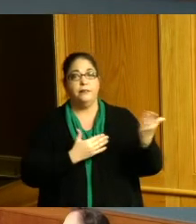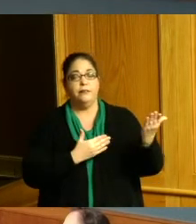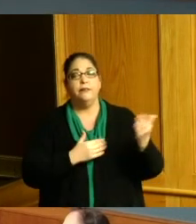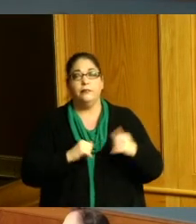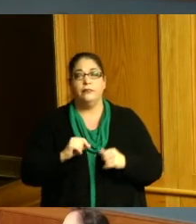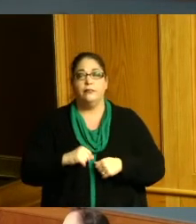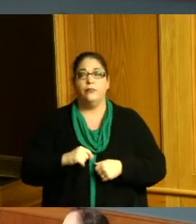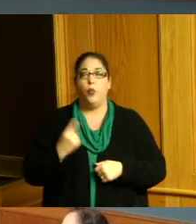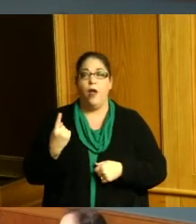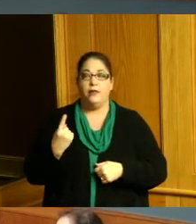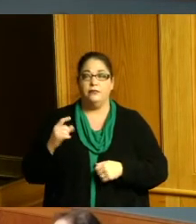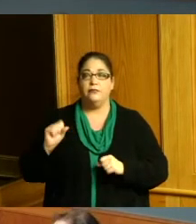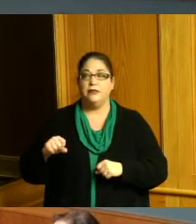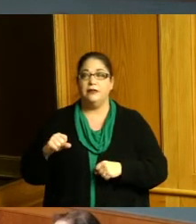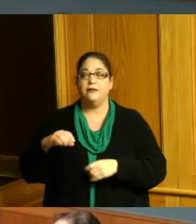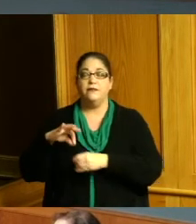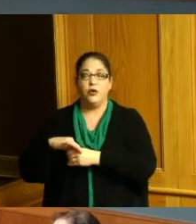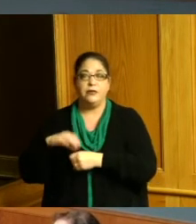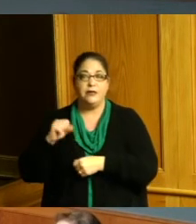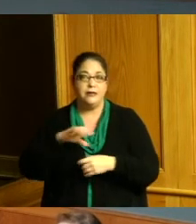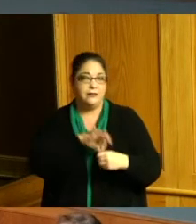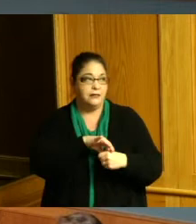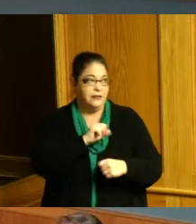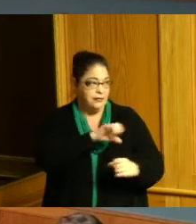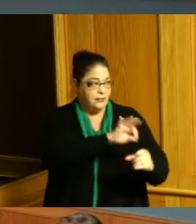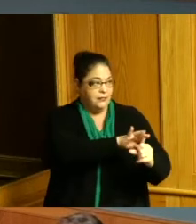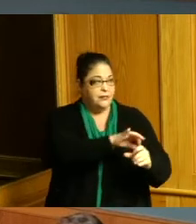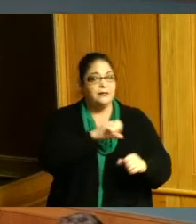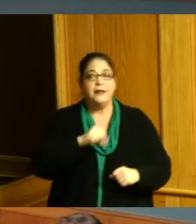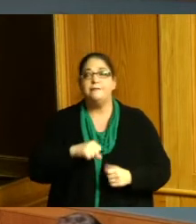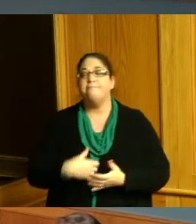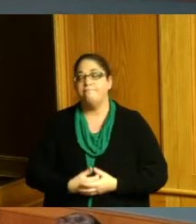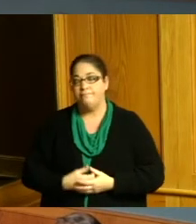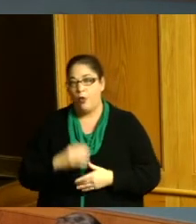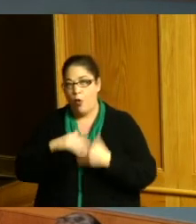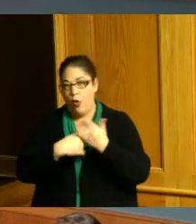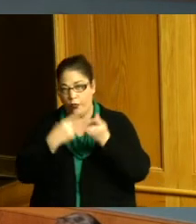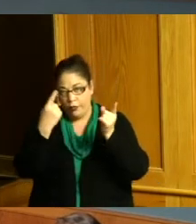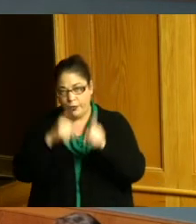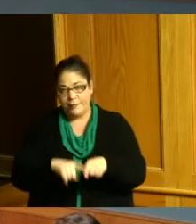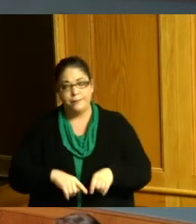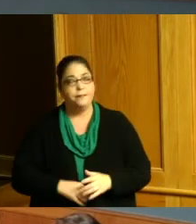Summerow Dumas yes Commissioner Reece yes Commissioner Driehaus yes thank you thank you item